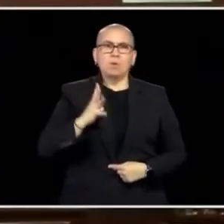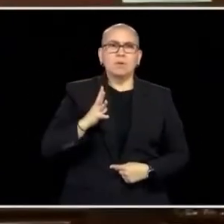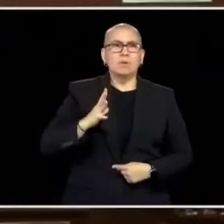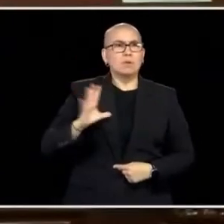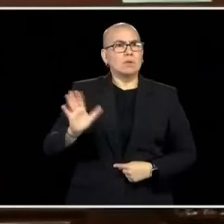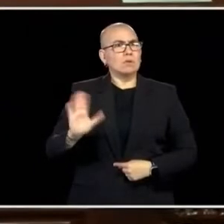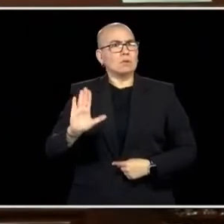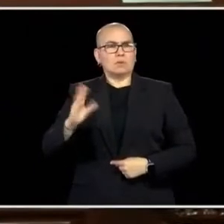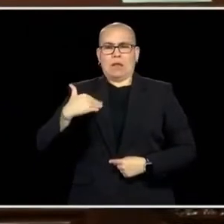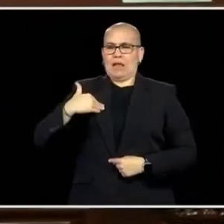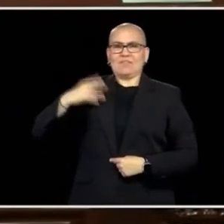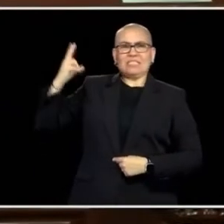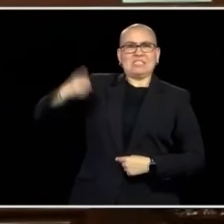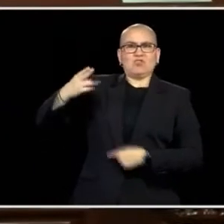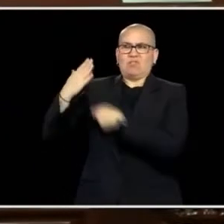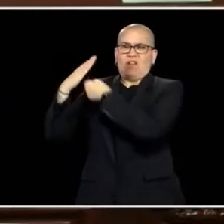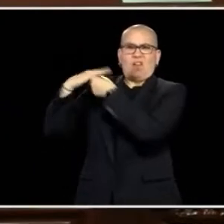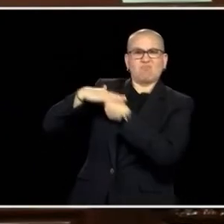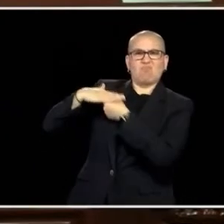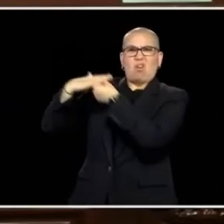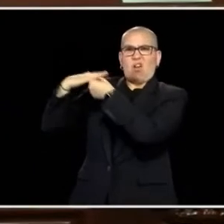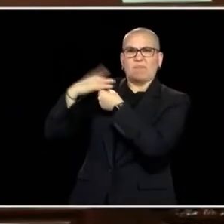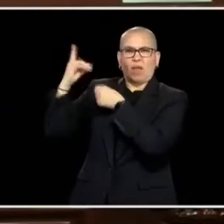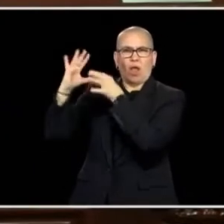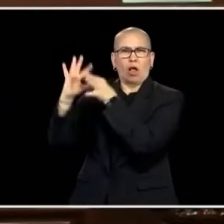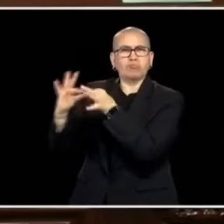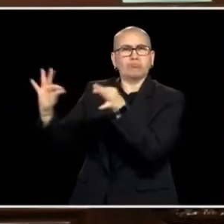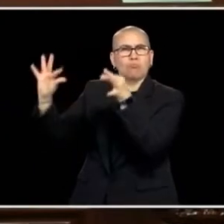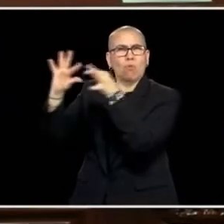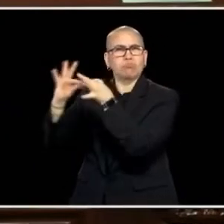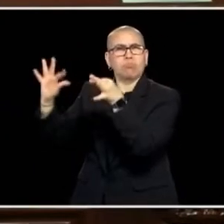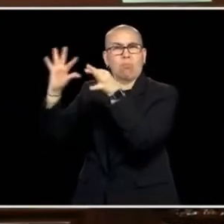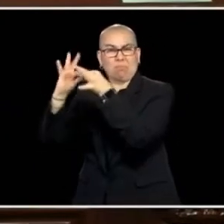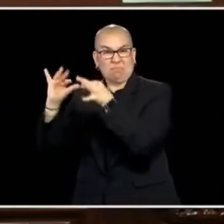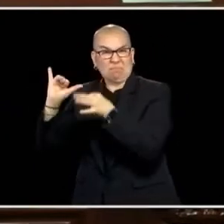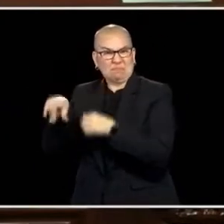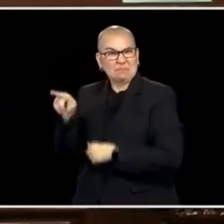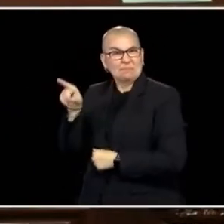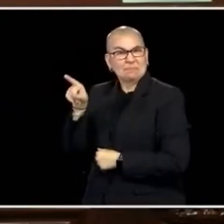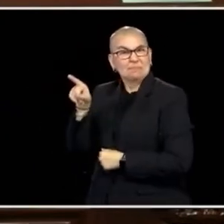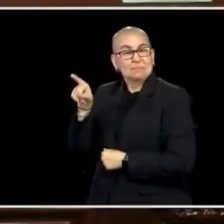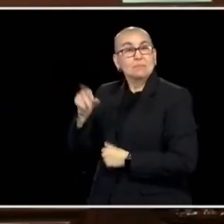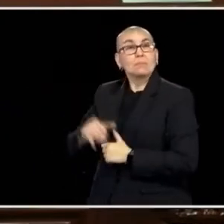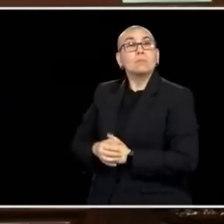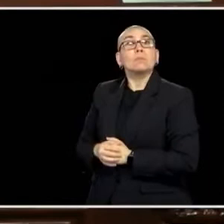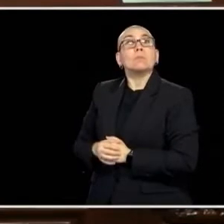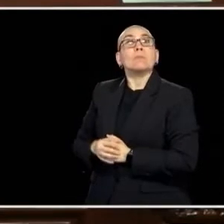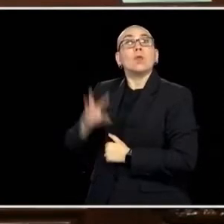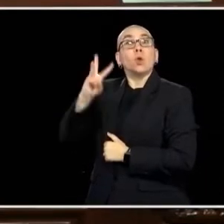A BLACK WOMAN, SHE'S GOT A VALID HISTORICAL CONCERN WHEN IT COMES TO THIS.